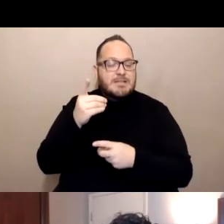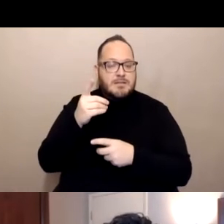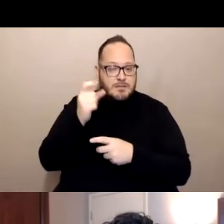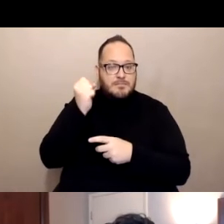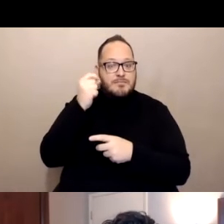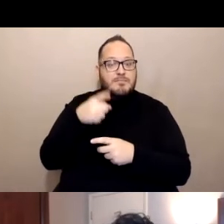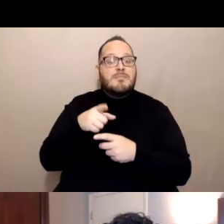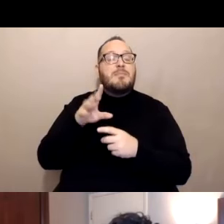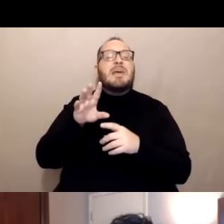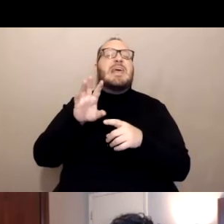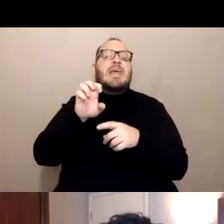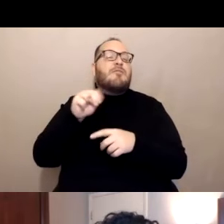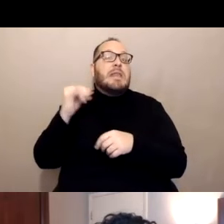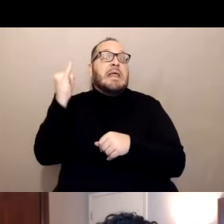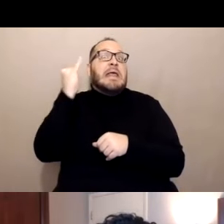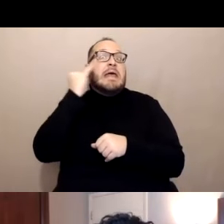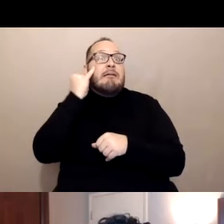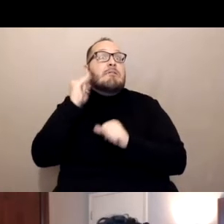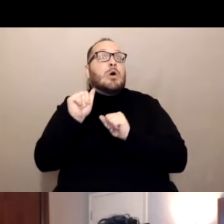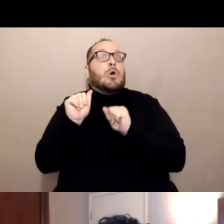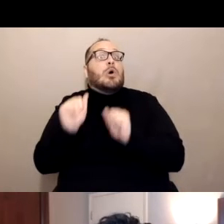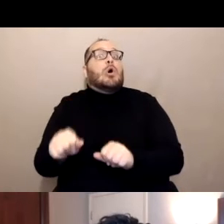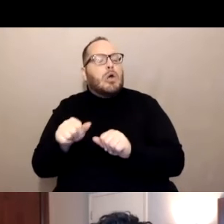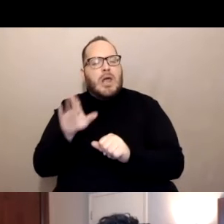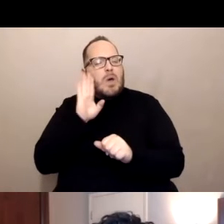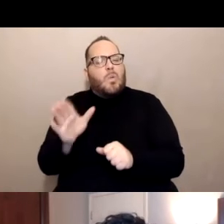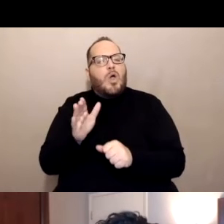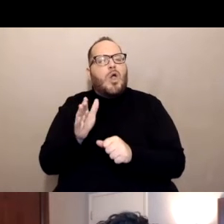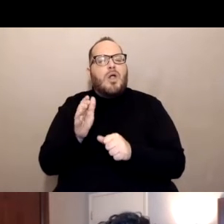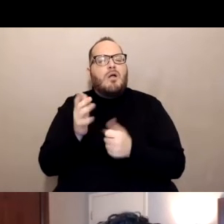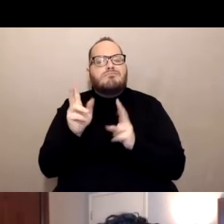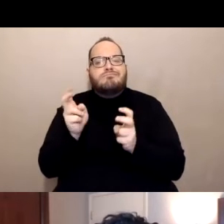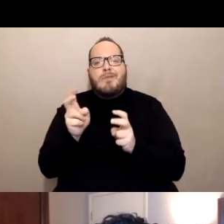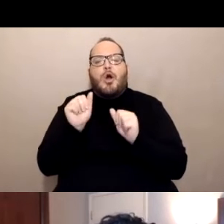like the form of a common cold, but that it's modified so that it can't replicate.